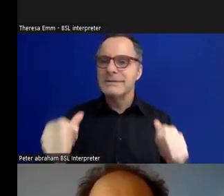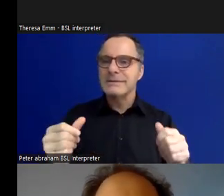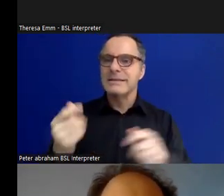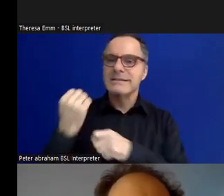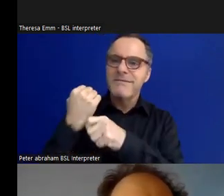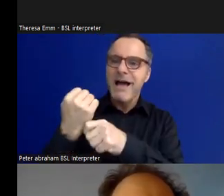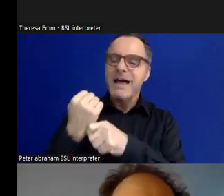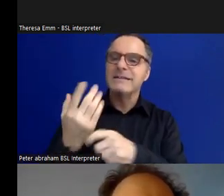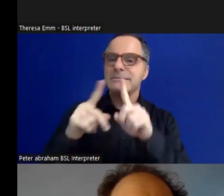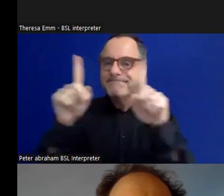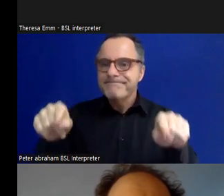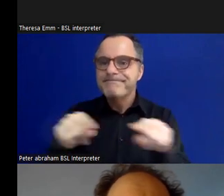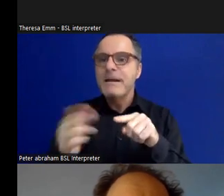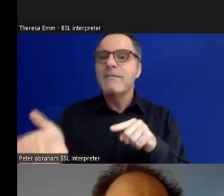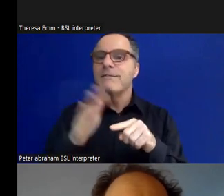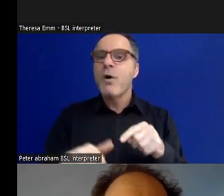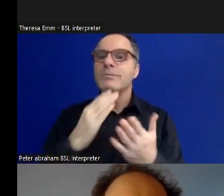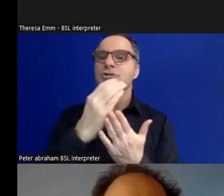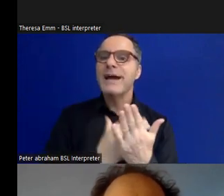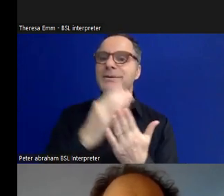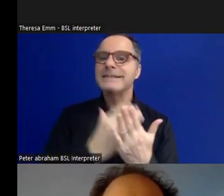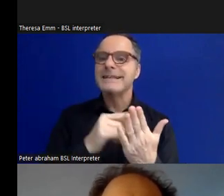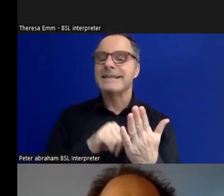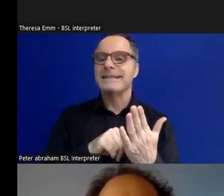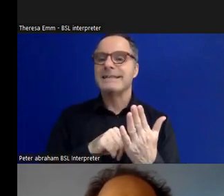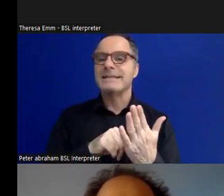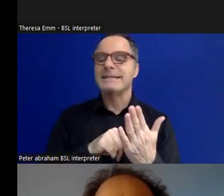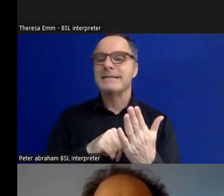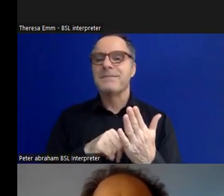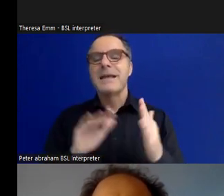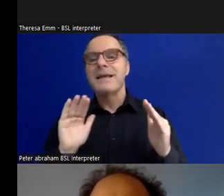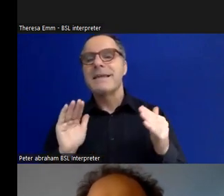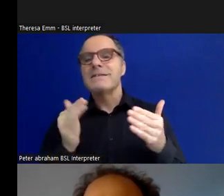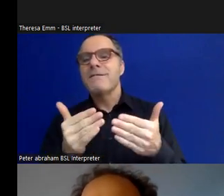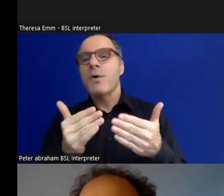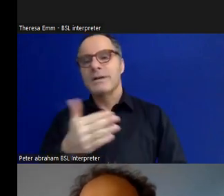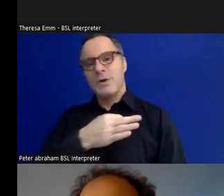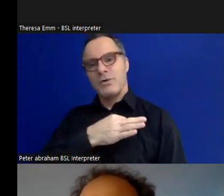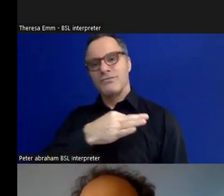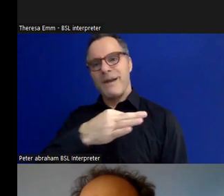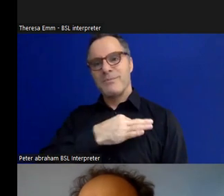and there's also a focus on kind of representing disabled people in a kind of post-Second World